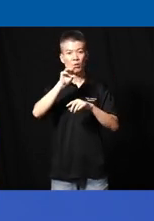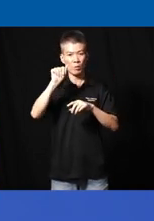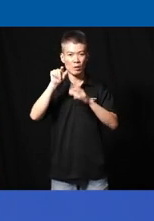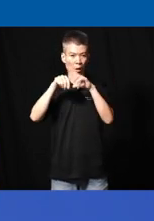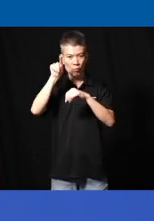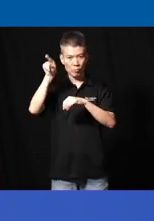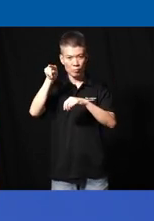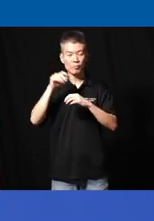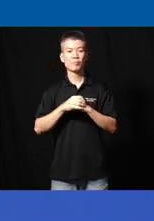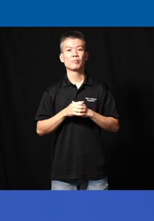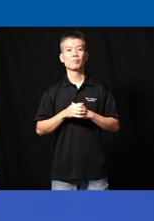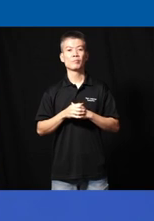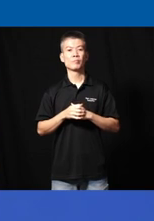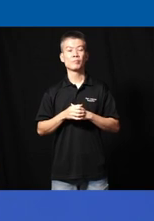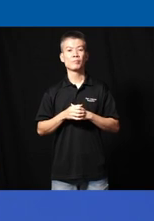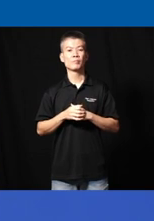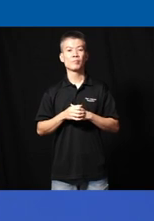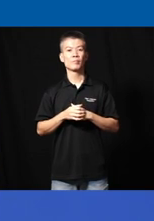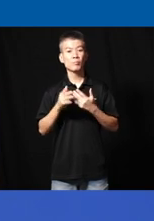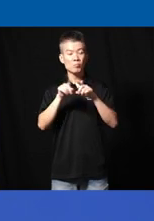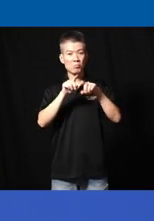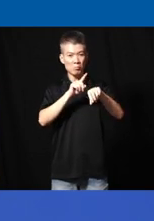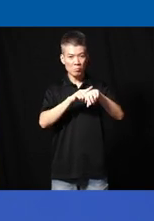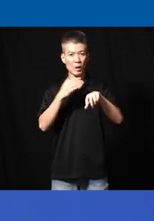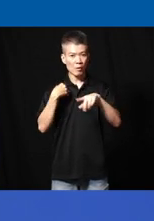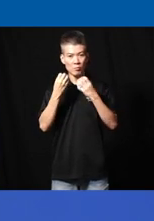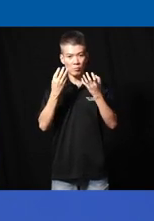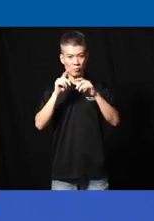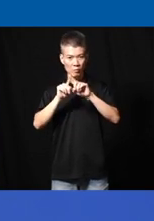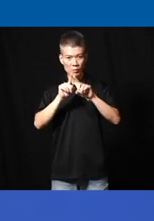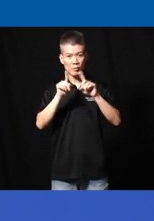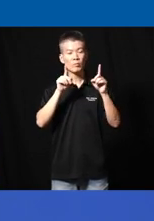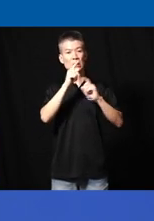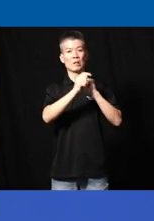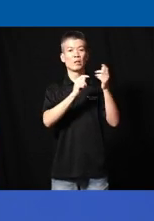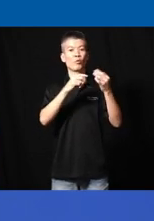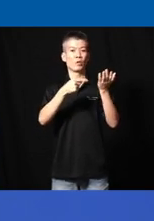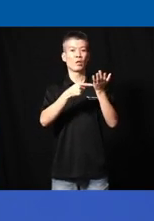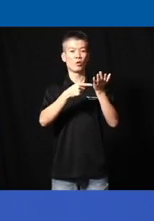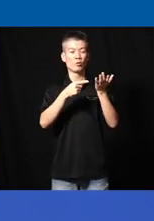there and at the same time there are so many different different types of Technologies to